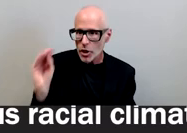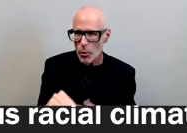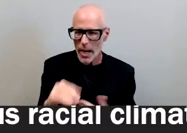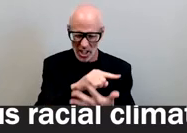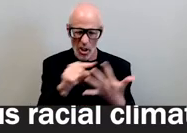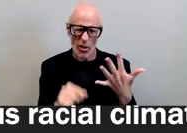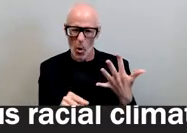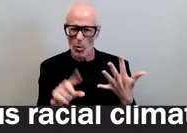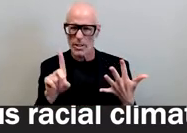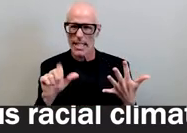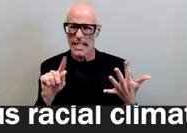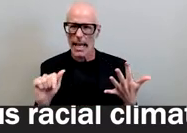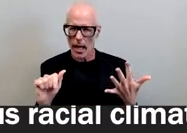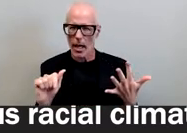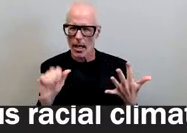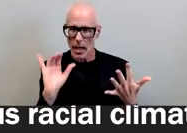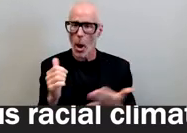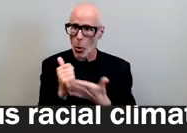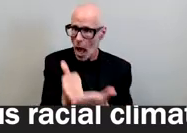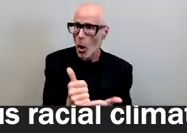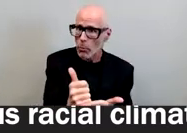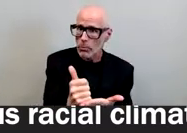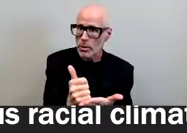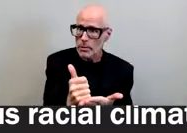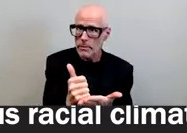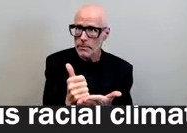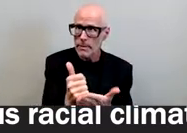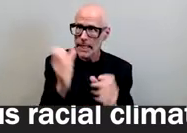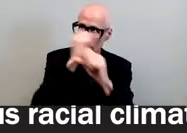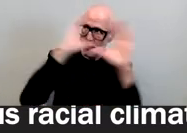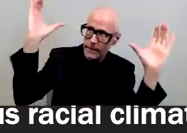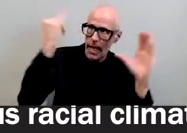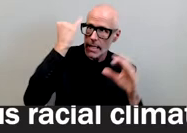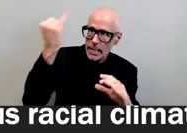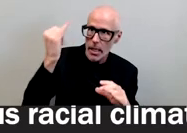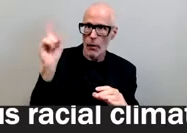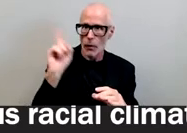data you know will help paint a picture for us of where the racial inequities are